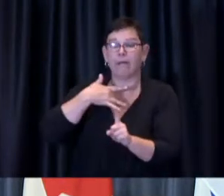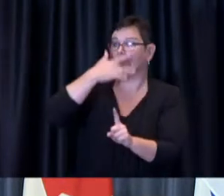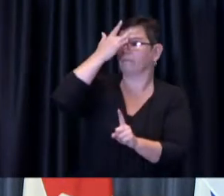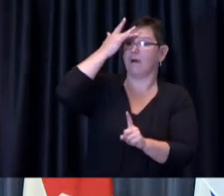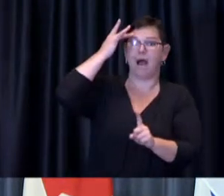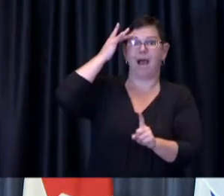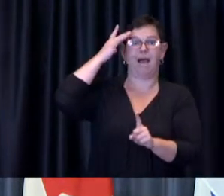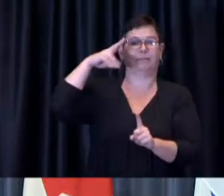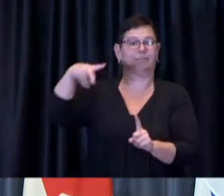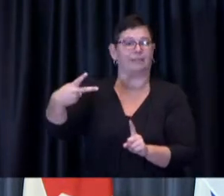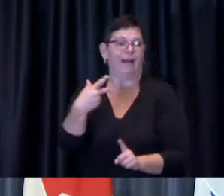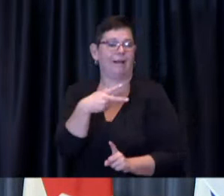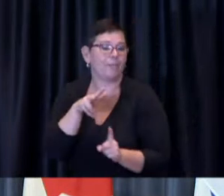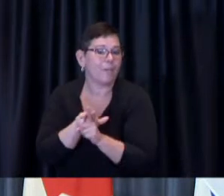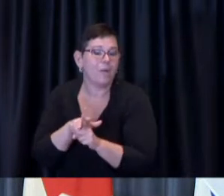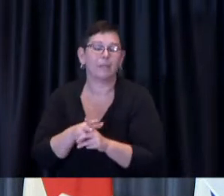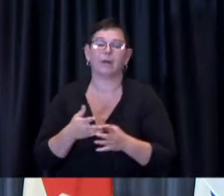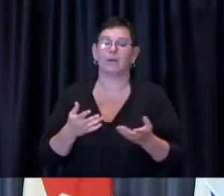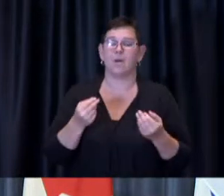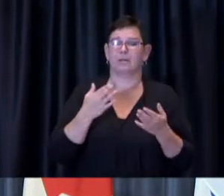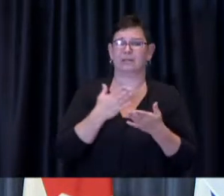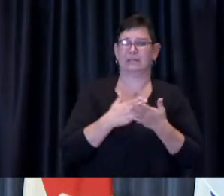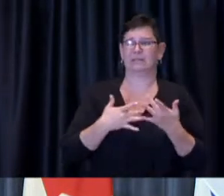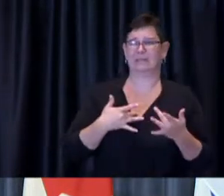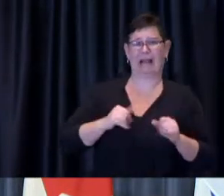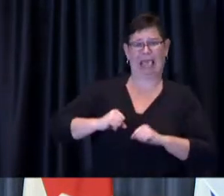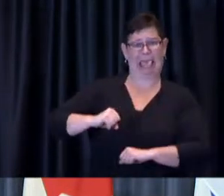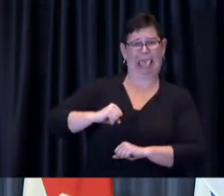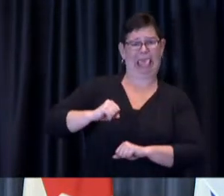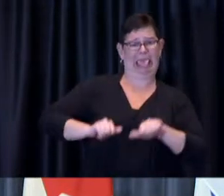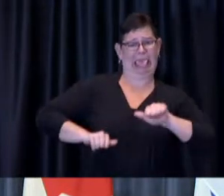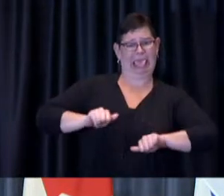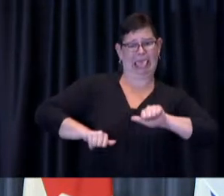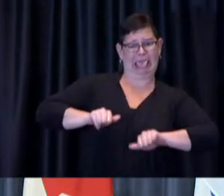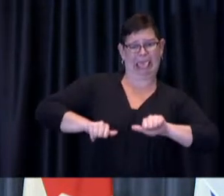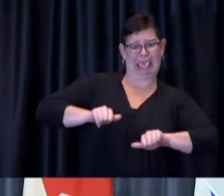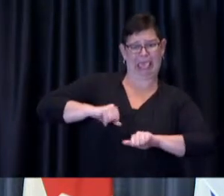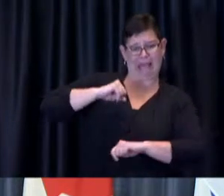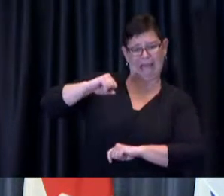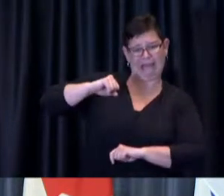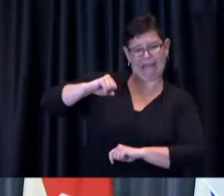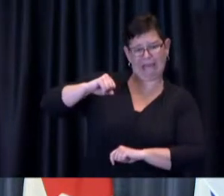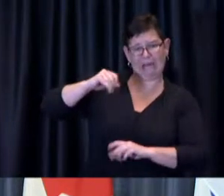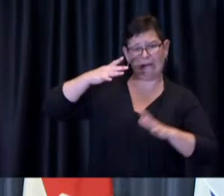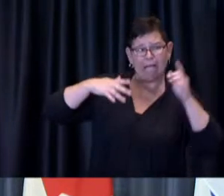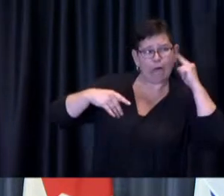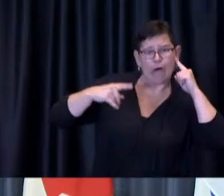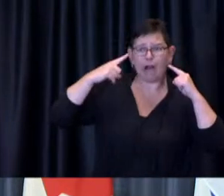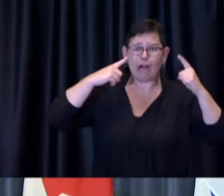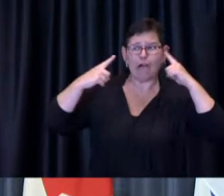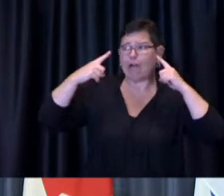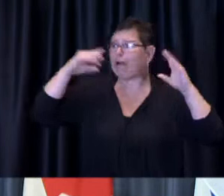Some people may be nervous about their second dose, having heard stories about side effects from family or friends.